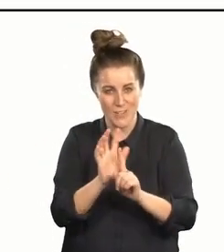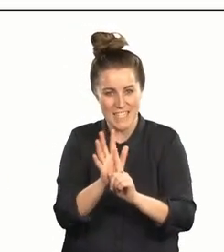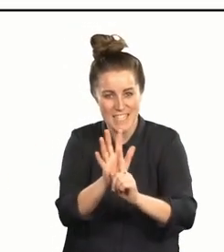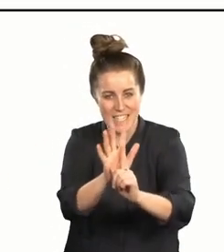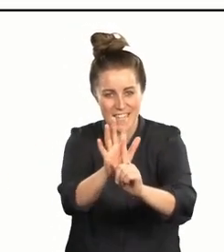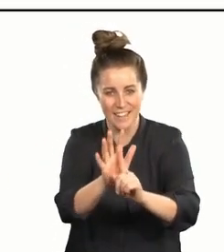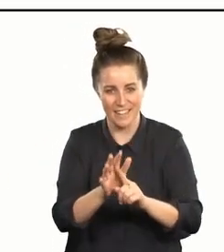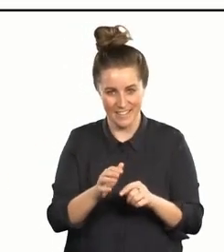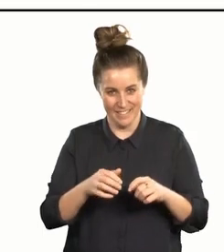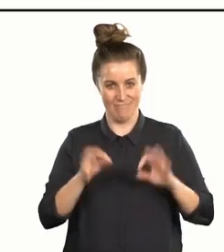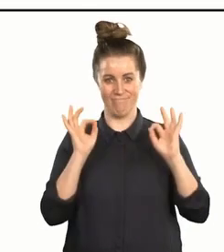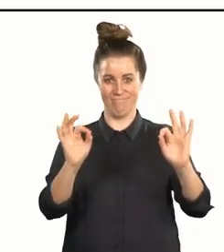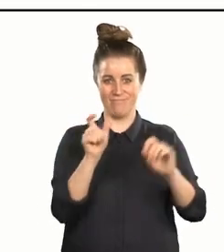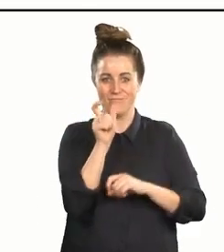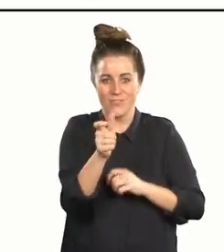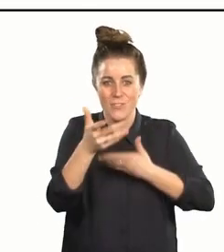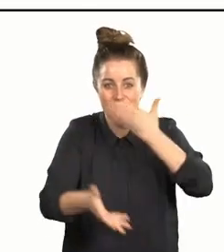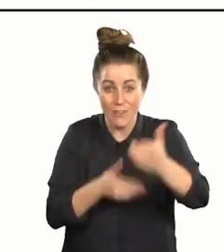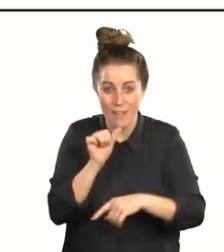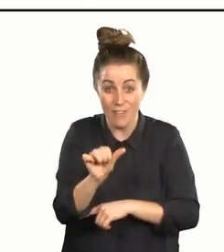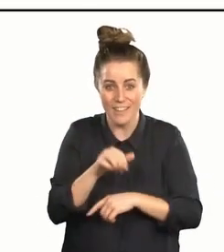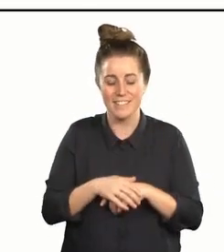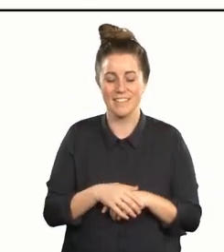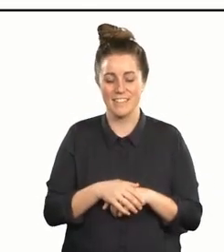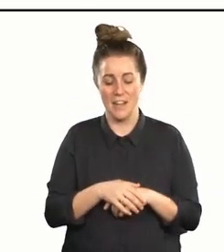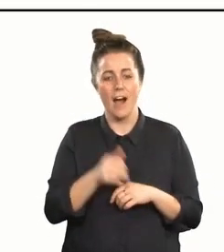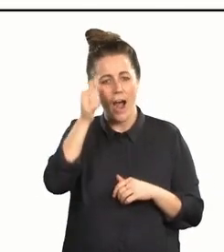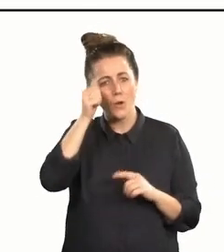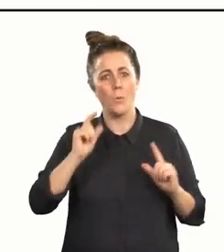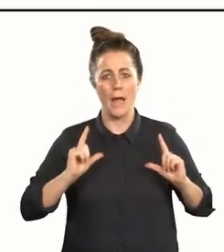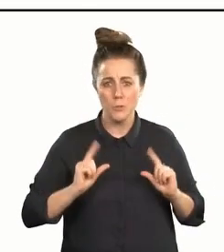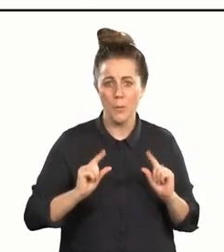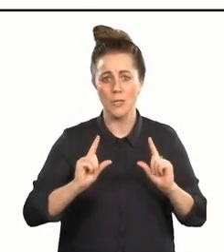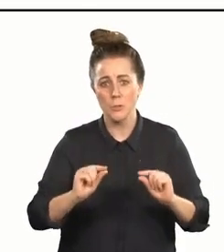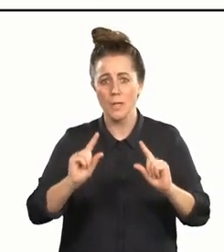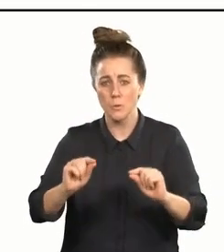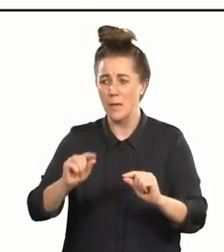Isn't that an excellent word about action! Because wonderfully though we are doing, I keep hearing stories